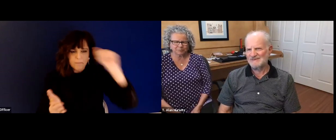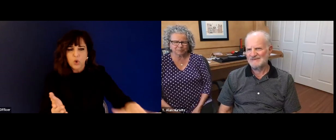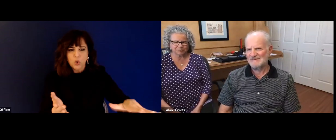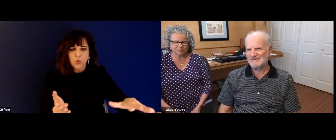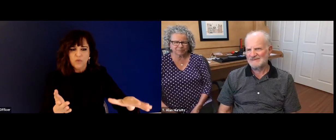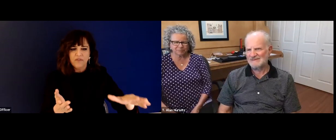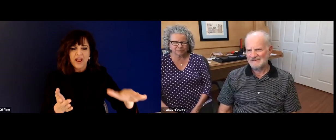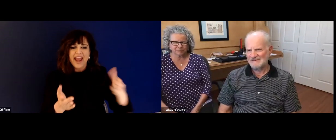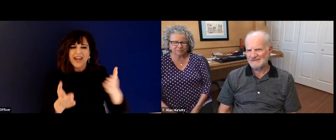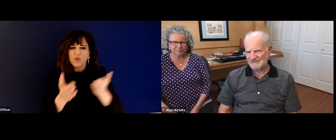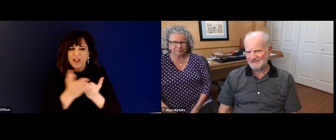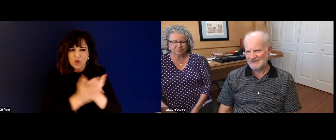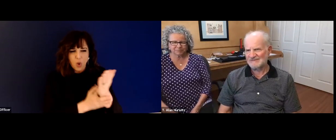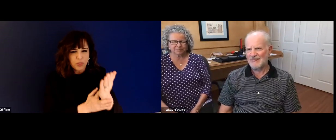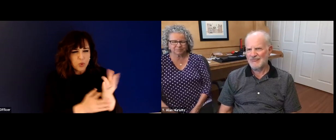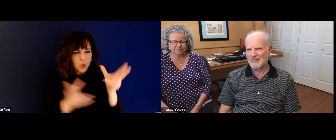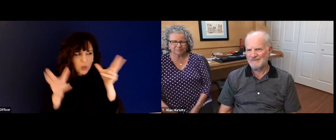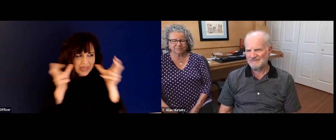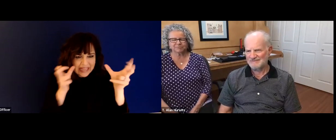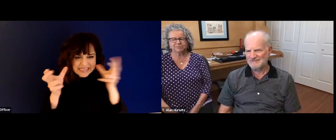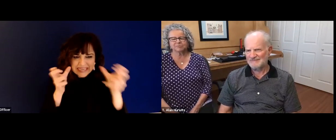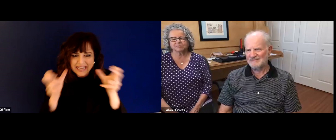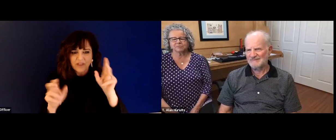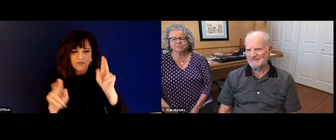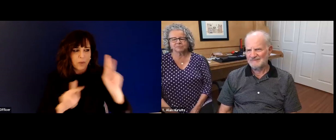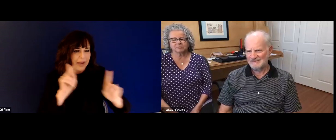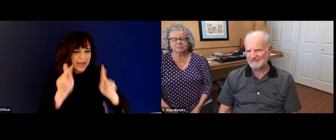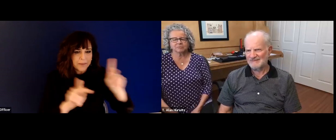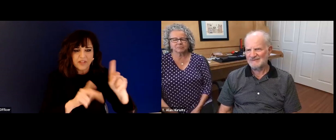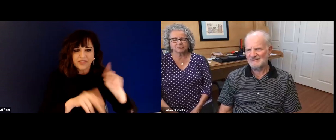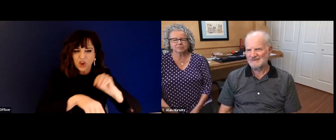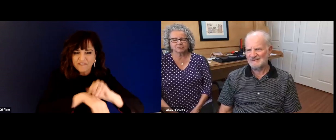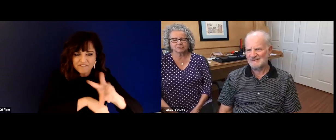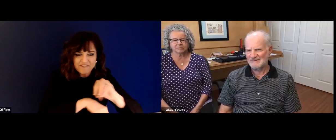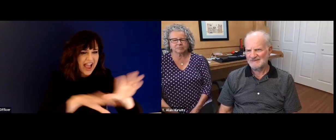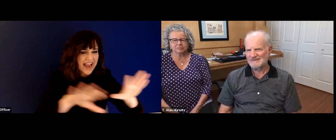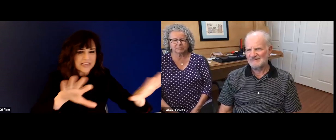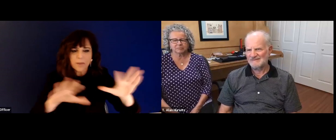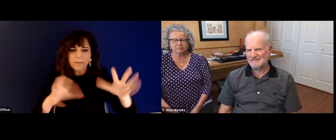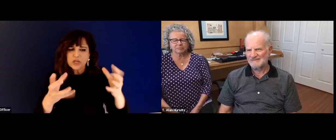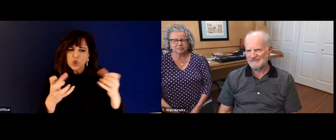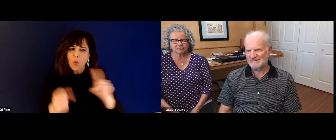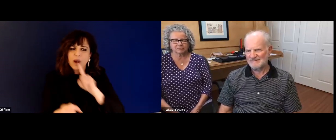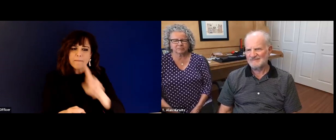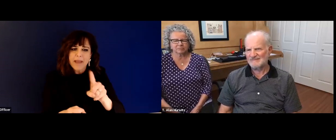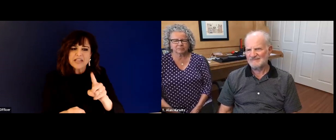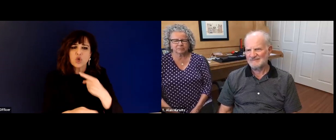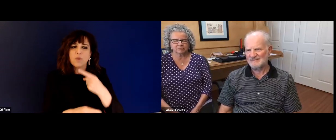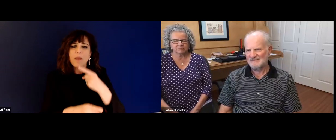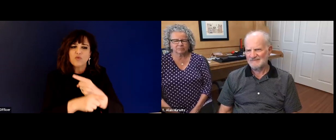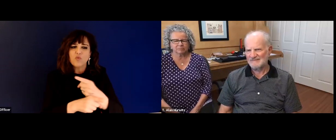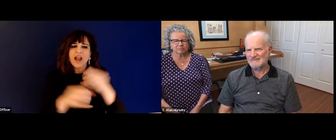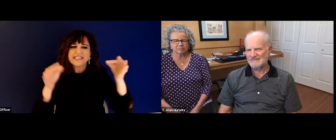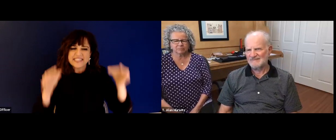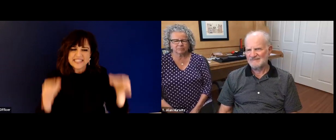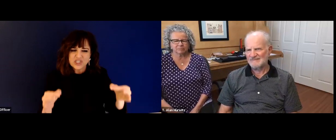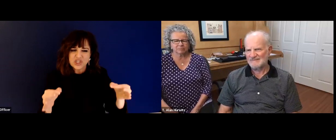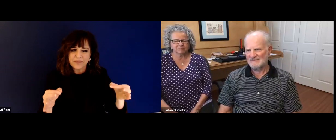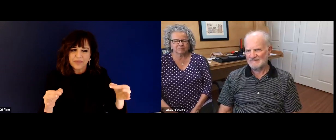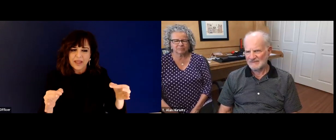had with Alexander Graham Bell, and there was a dorm that was named after Alexander Graham Bell. And so you had to go